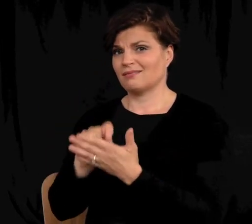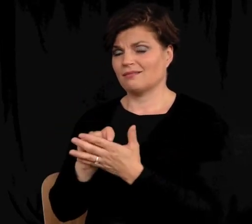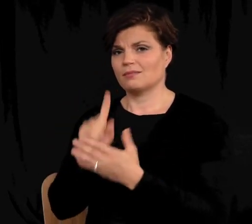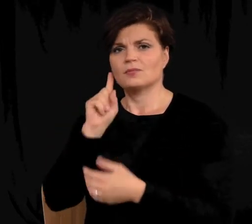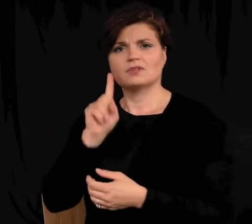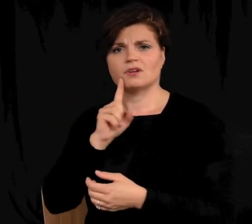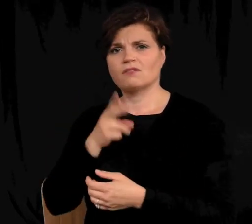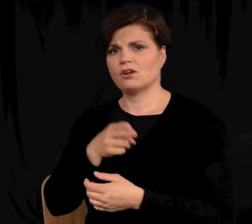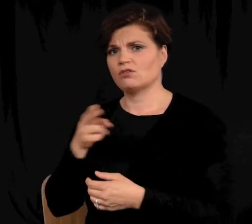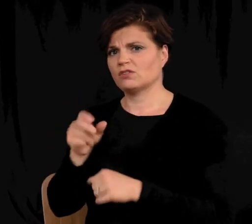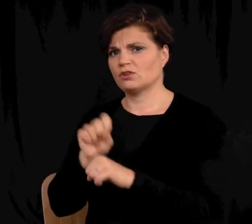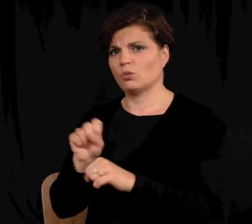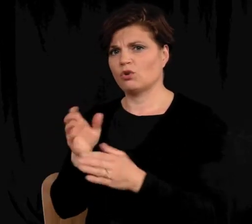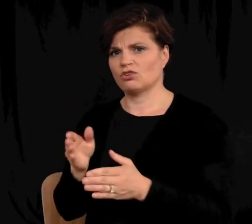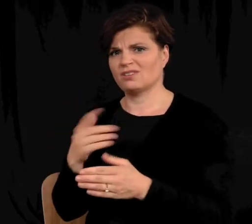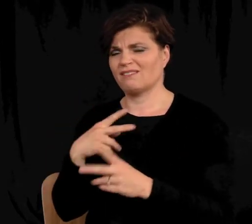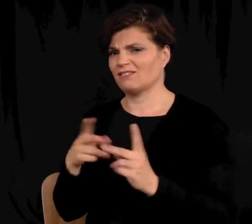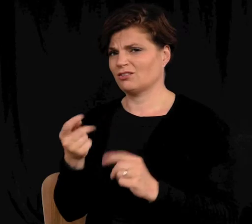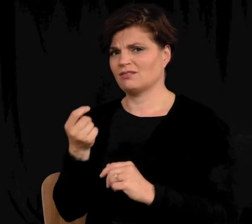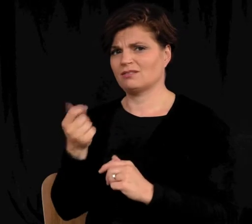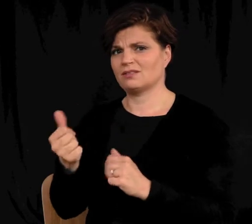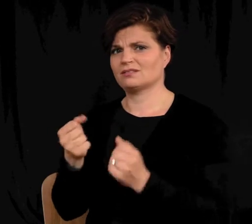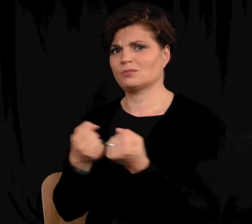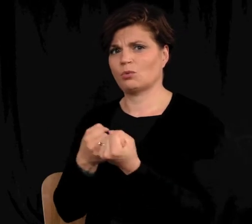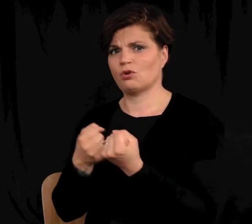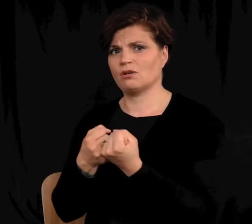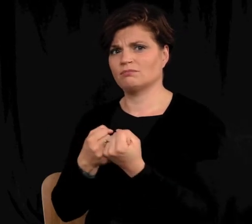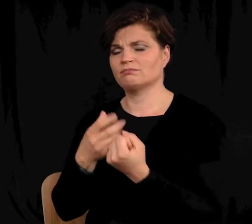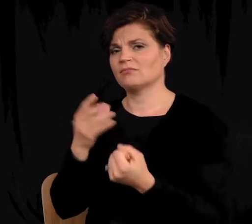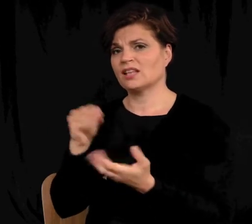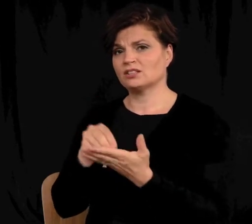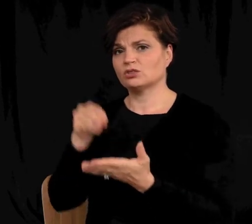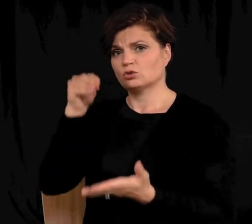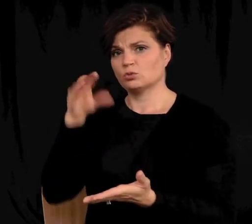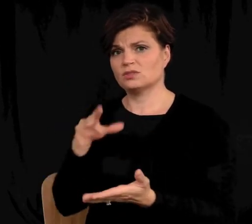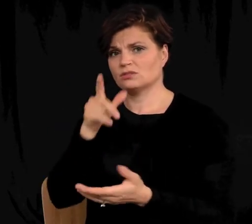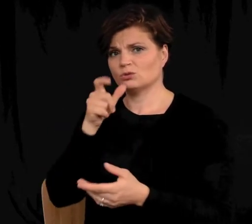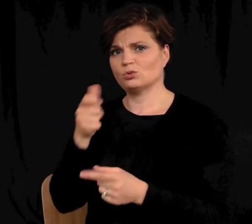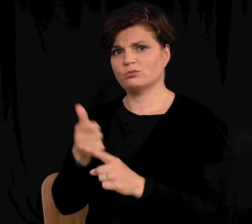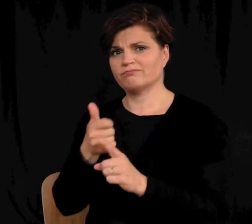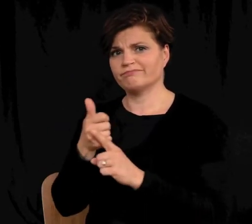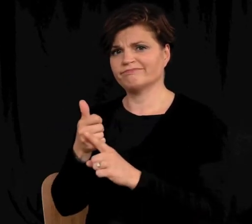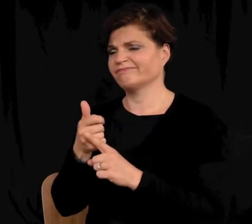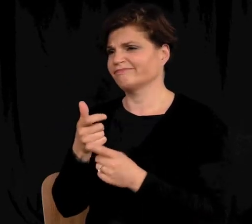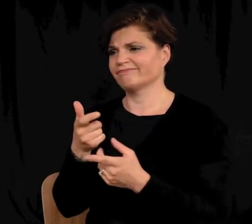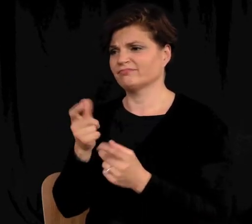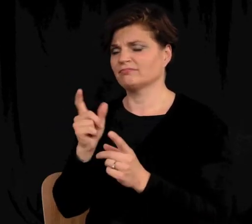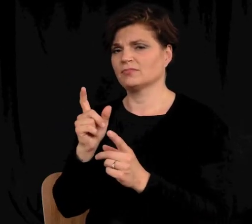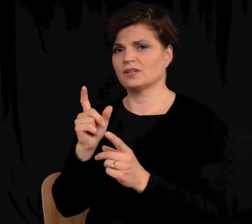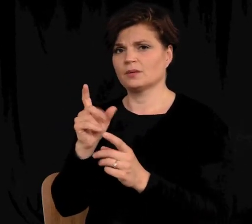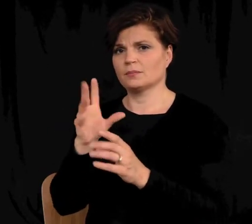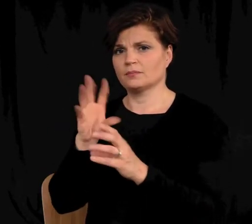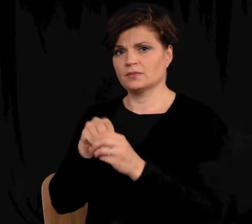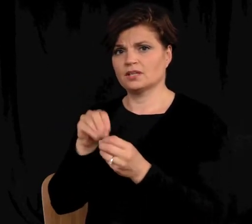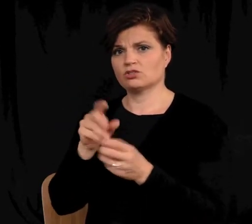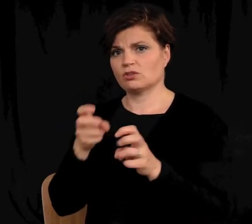Since then, D/HH workers have had very little support and students in transition